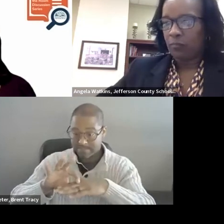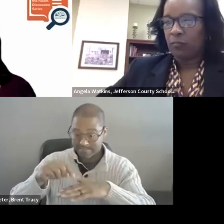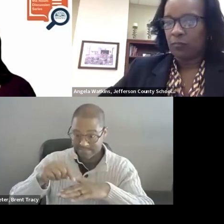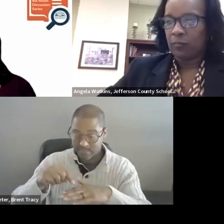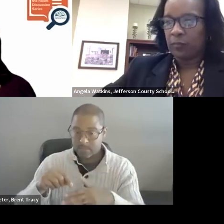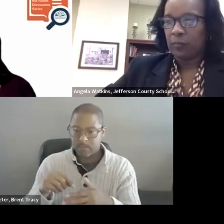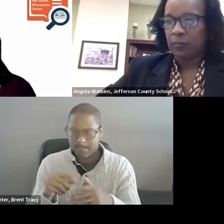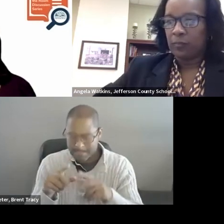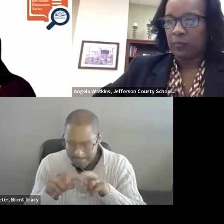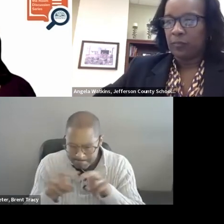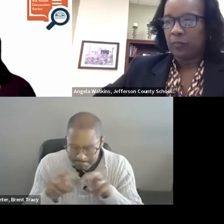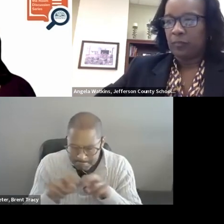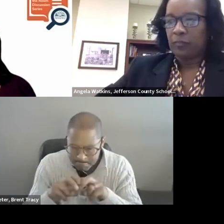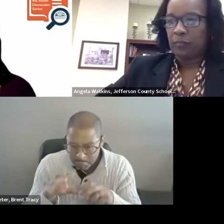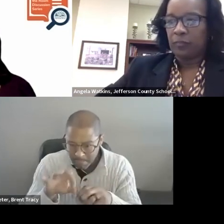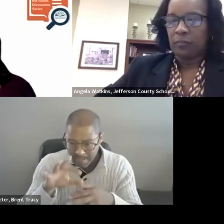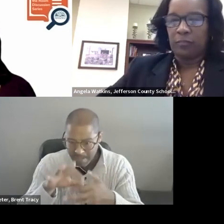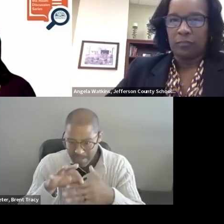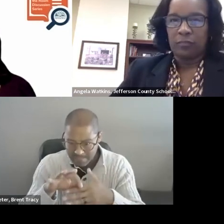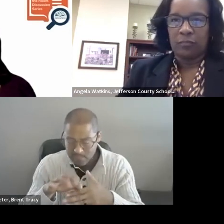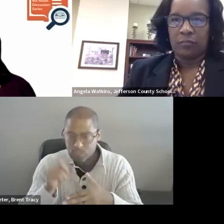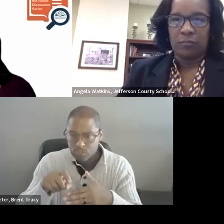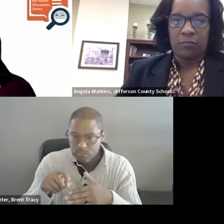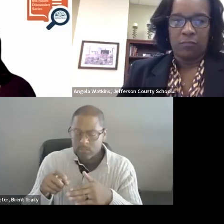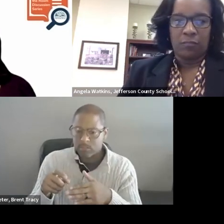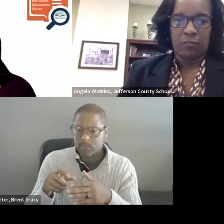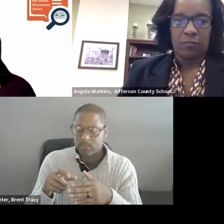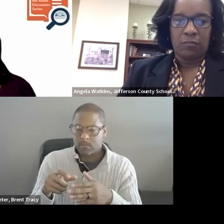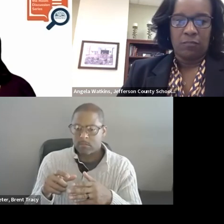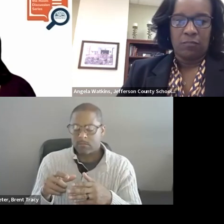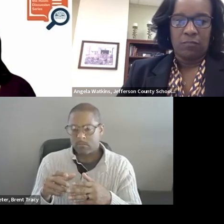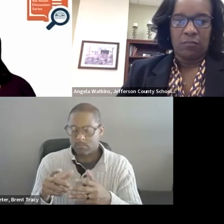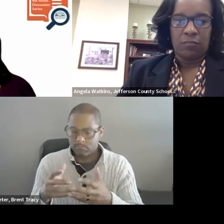with this coach? Or is this something that is going to be a brief